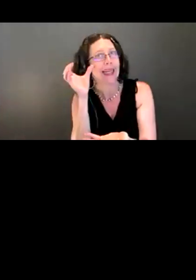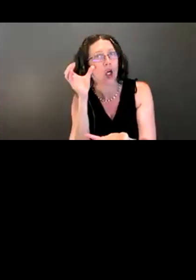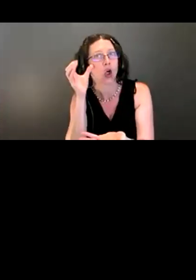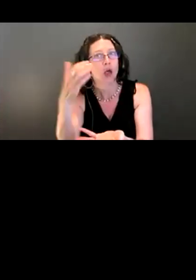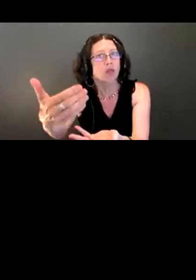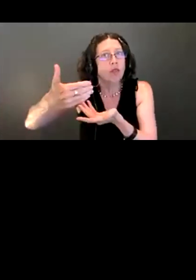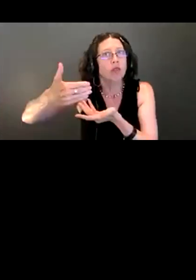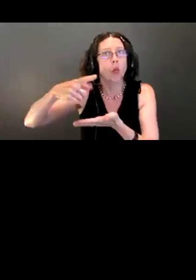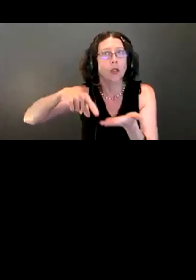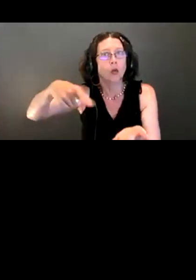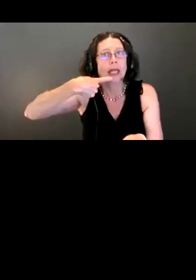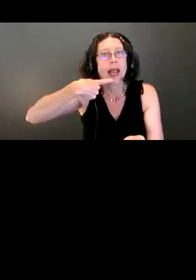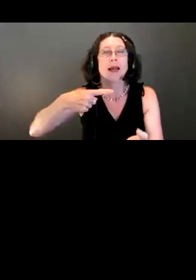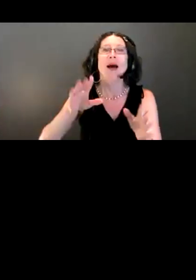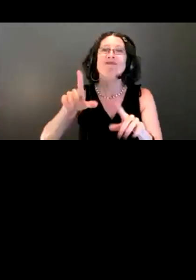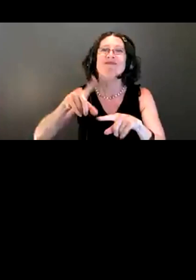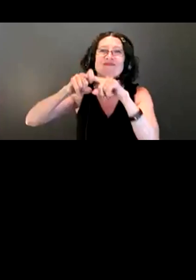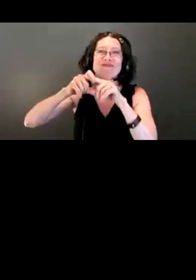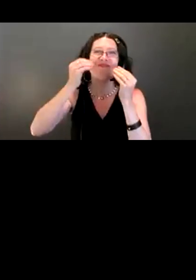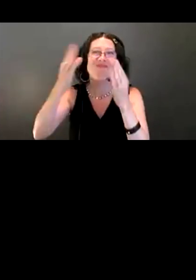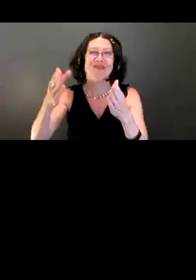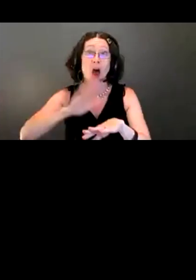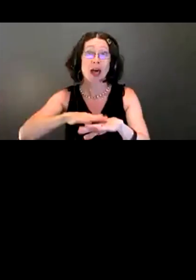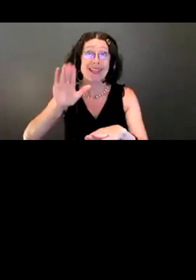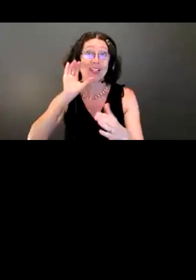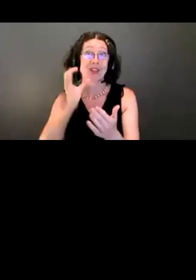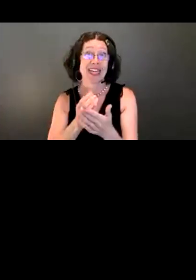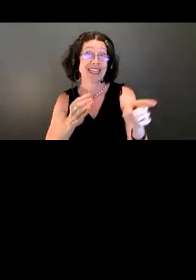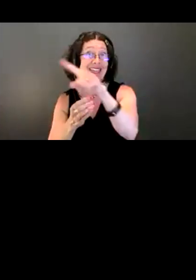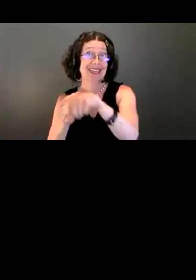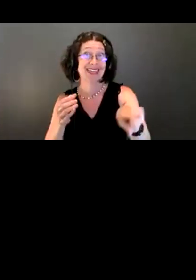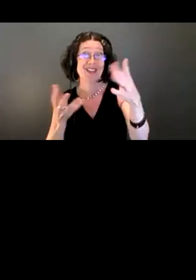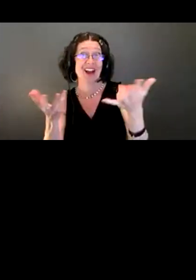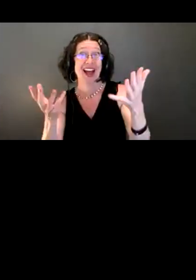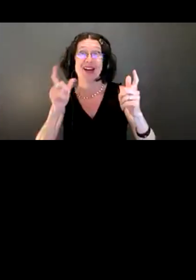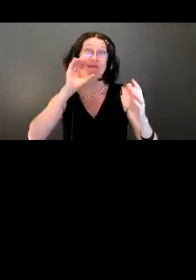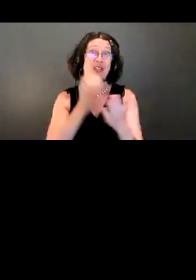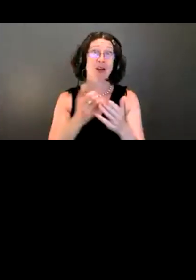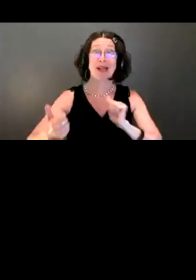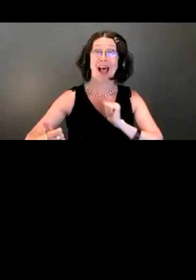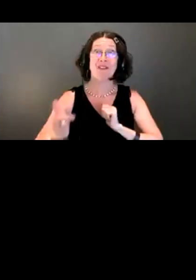photo of me on the screen, much bigger than I expected, and I'll describe it for you.